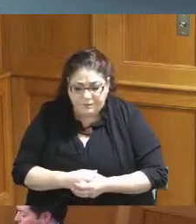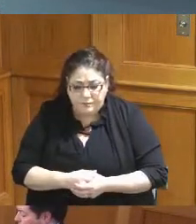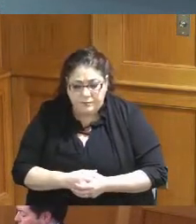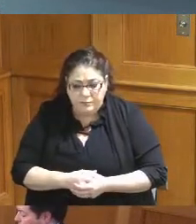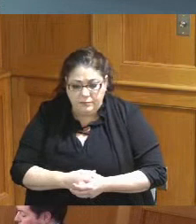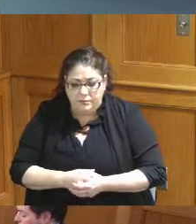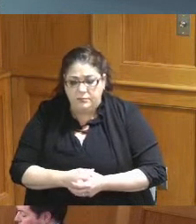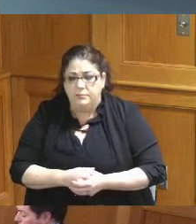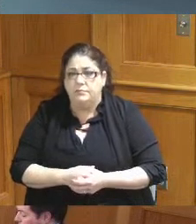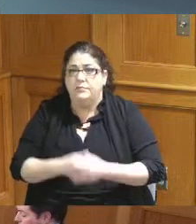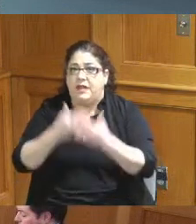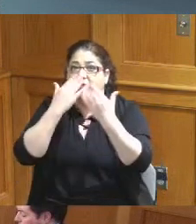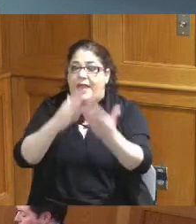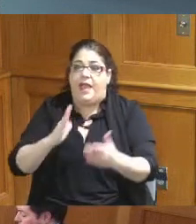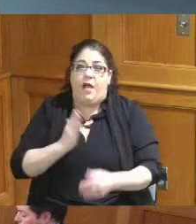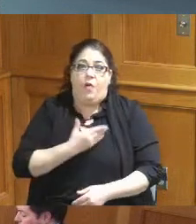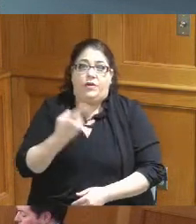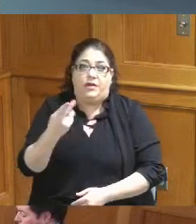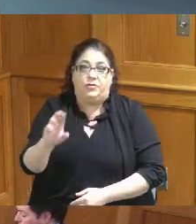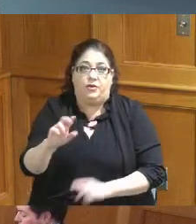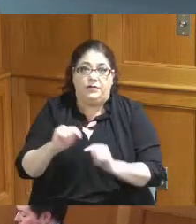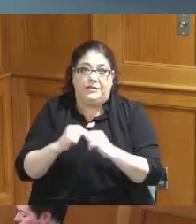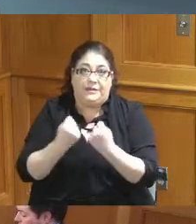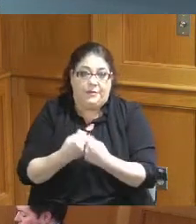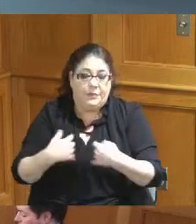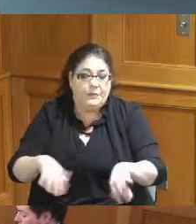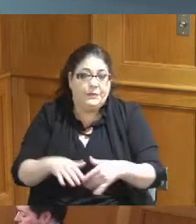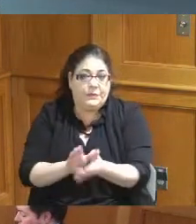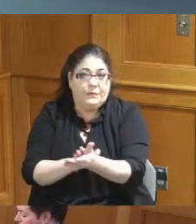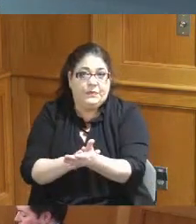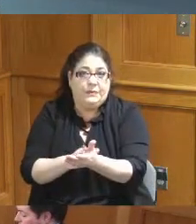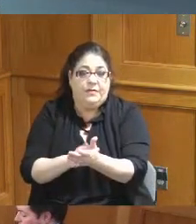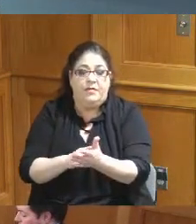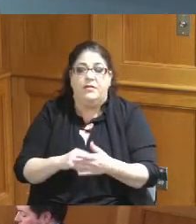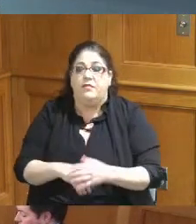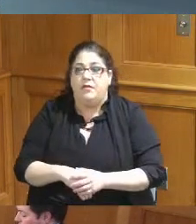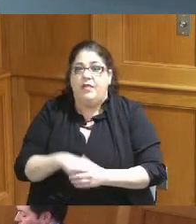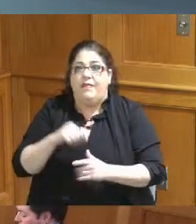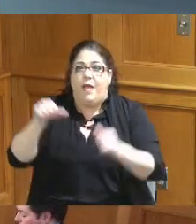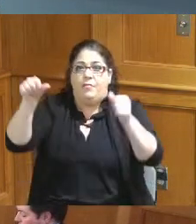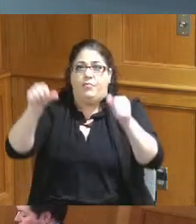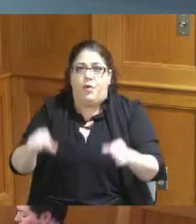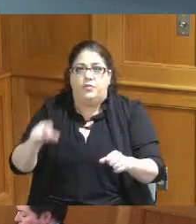of all I want to thank human resources for pulling together the posting on the initiative Inspire